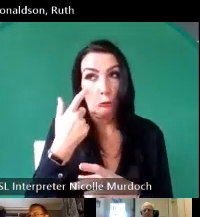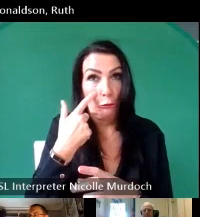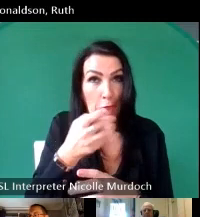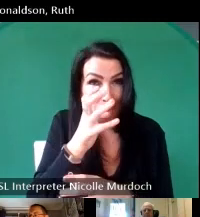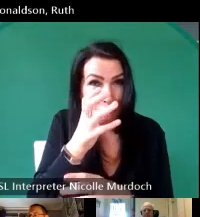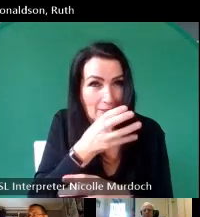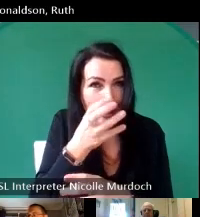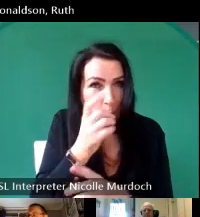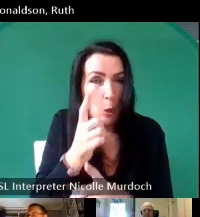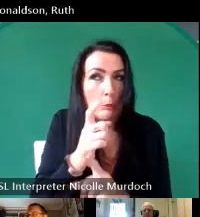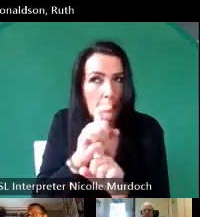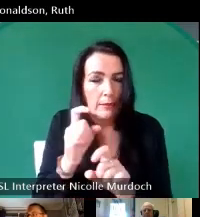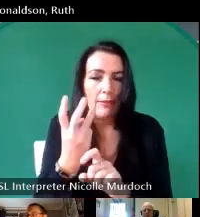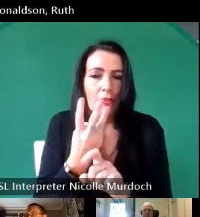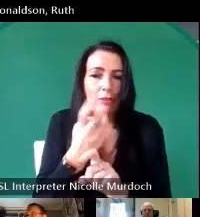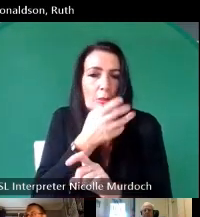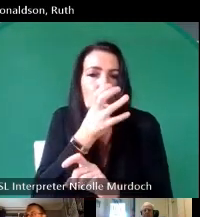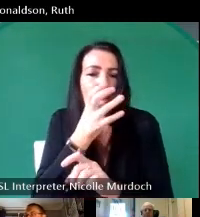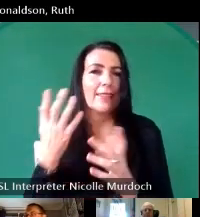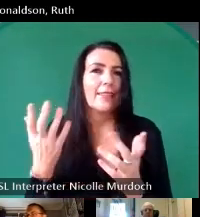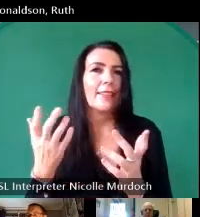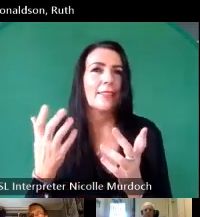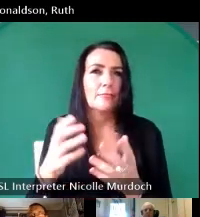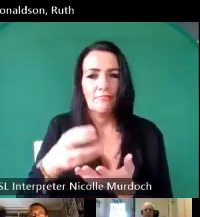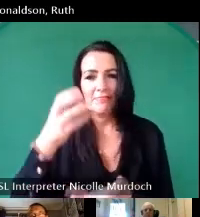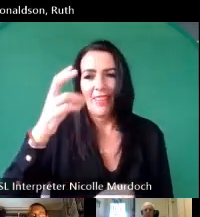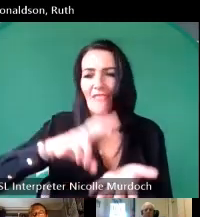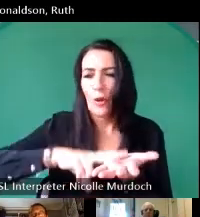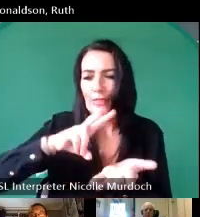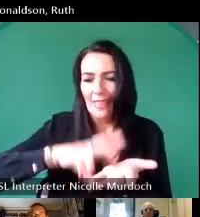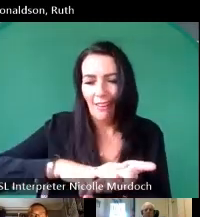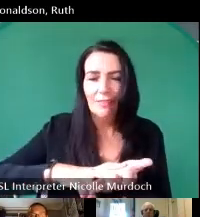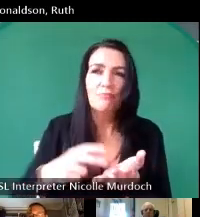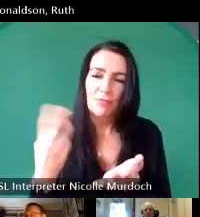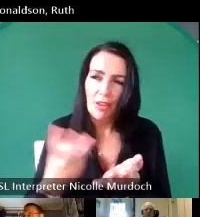as well so we were all sitting drinking we had a bottle of vodka between the three of us and and